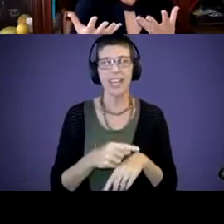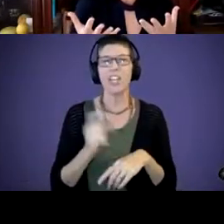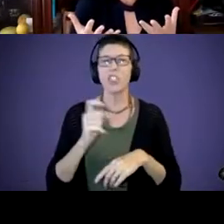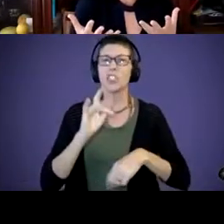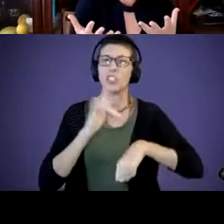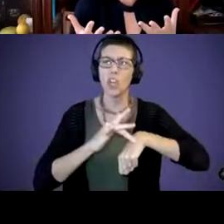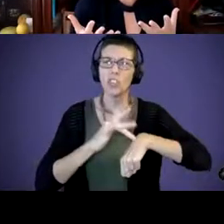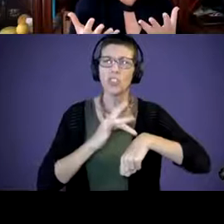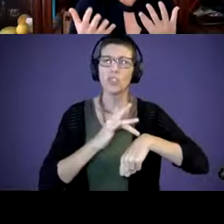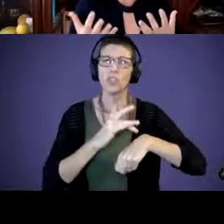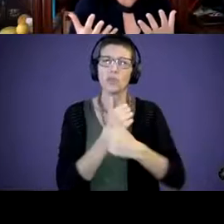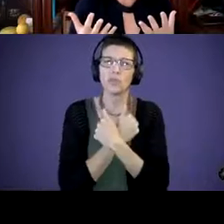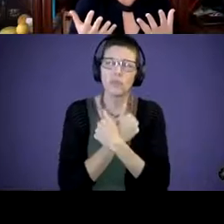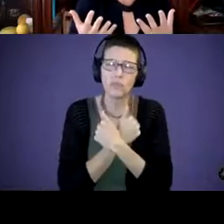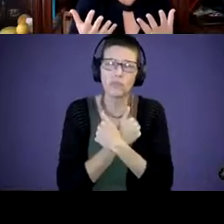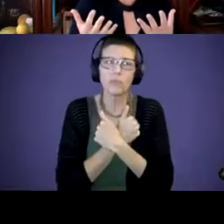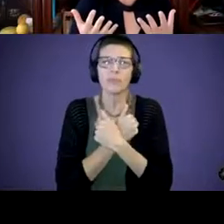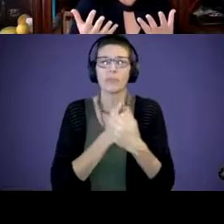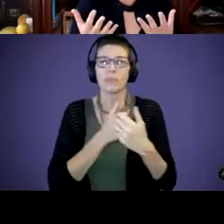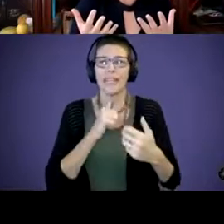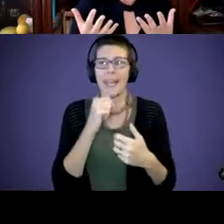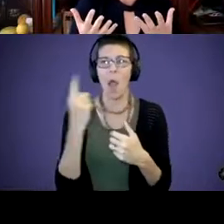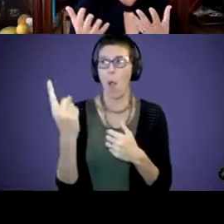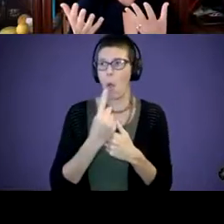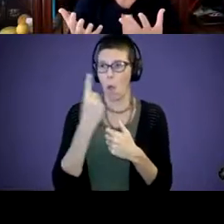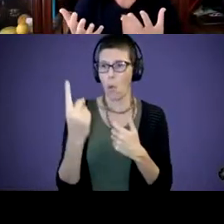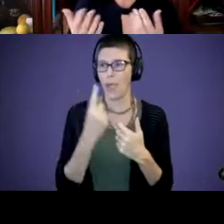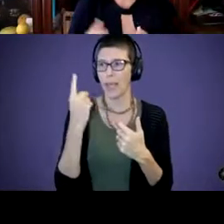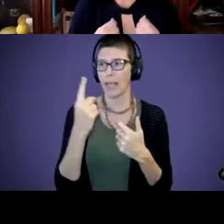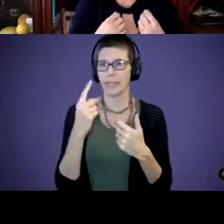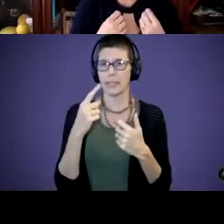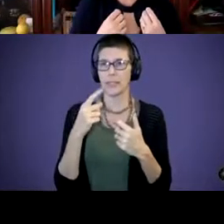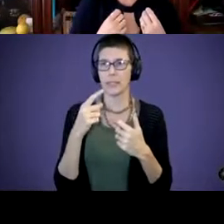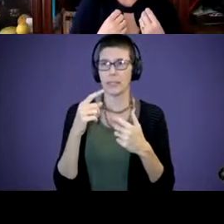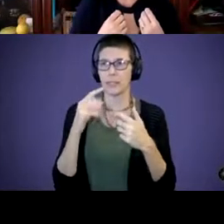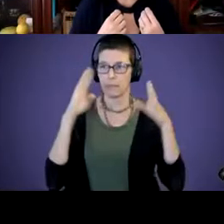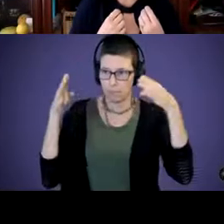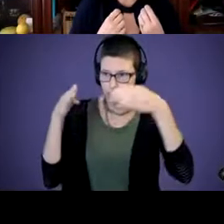Thinking about it's not always about Riley's deafness. It's not always about